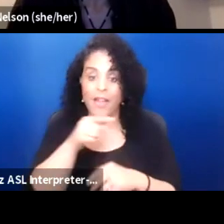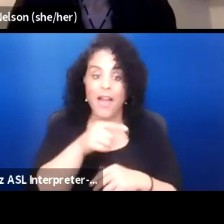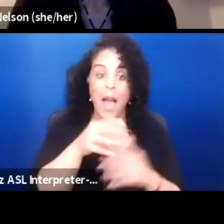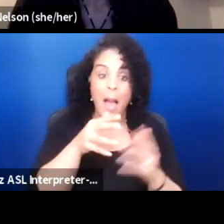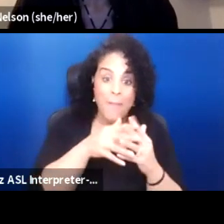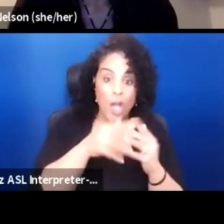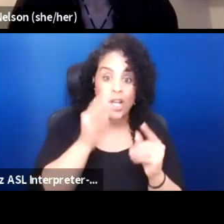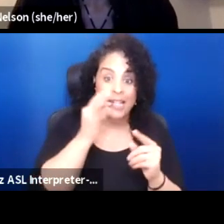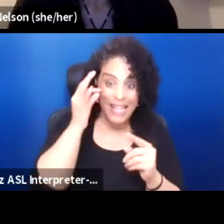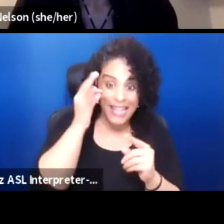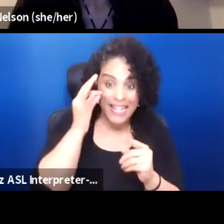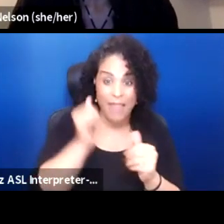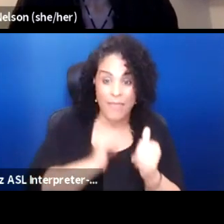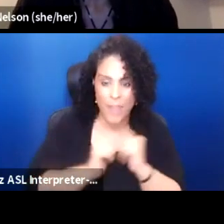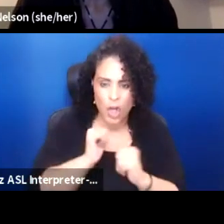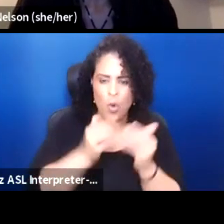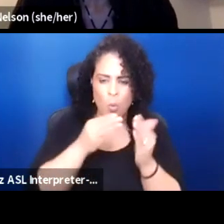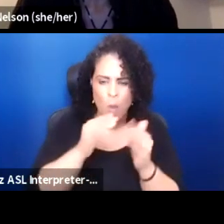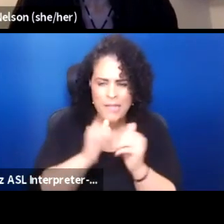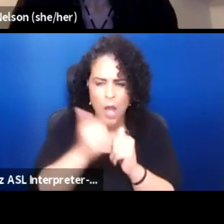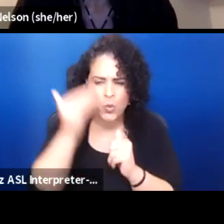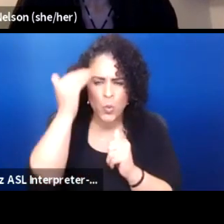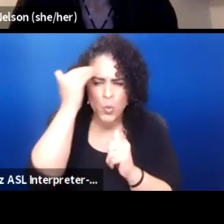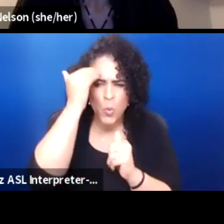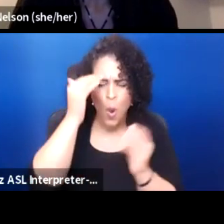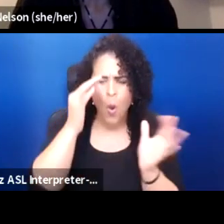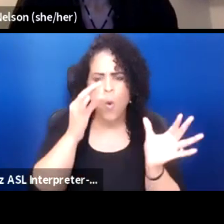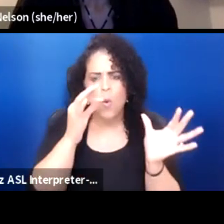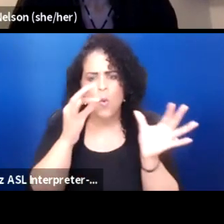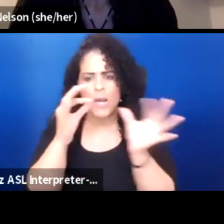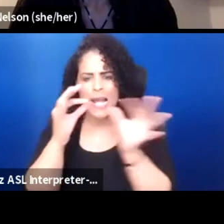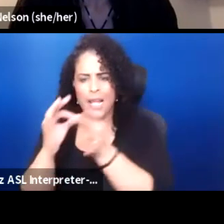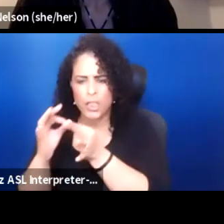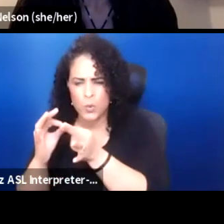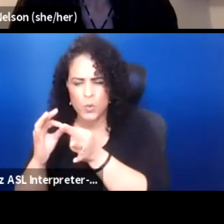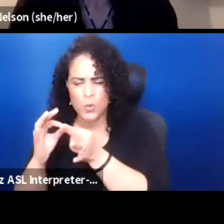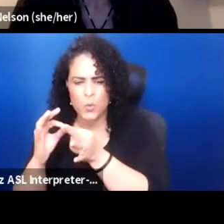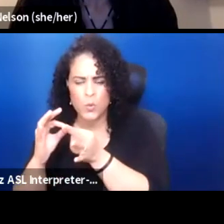and ways of knowing into white theater,